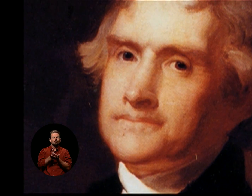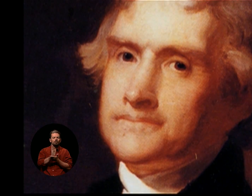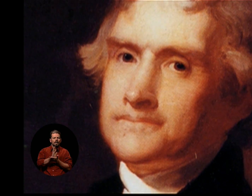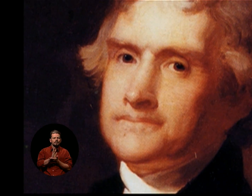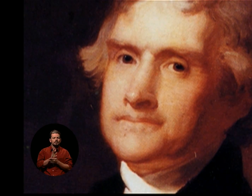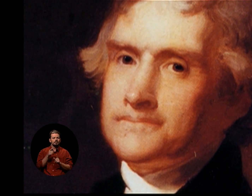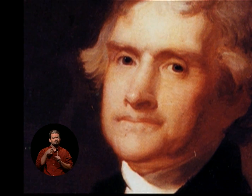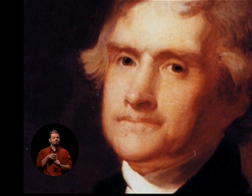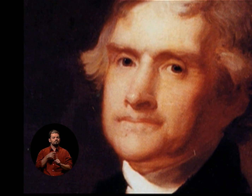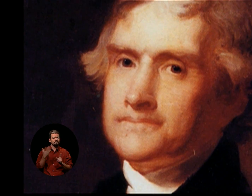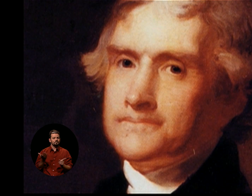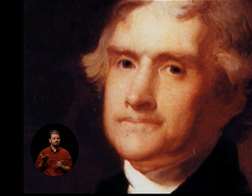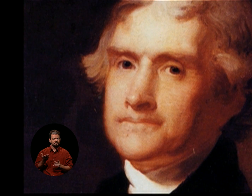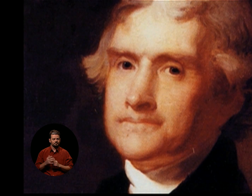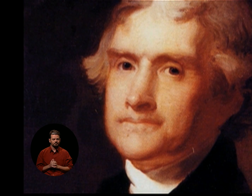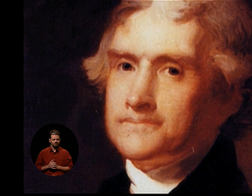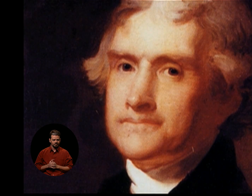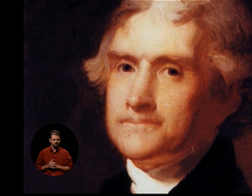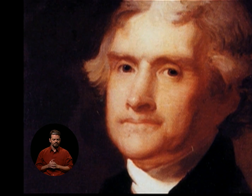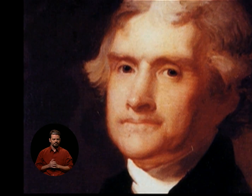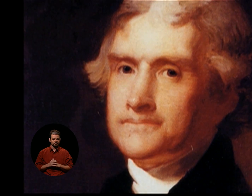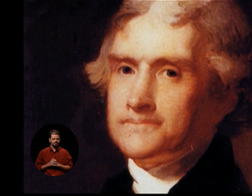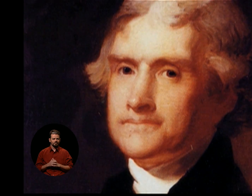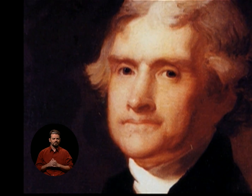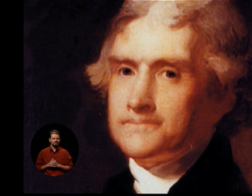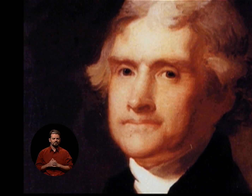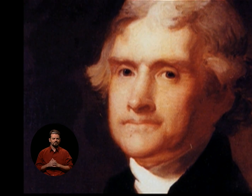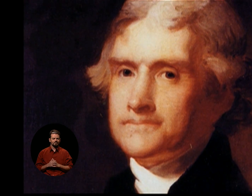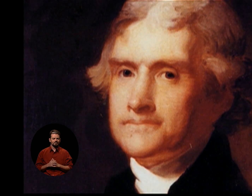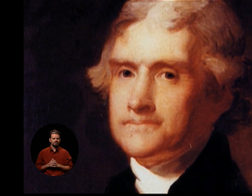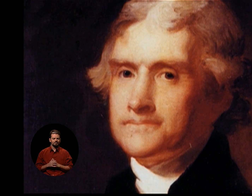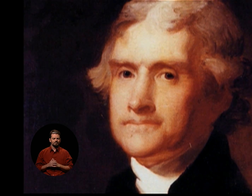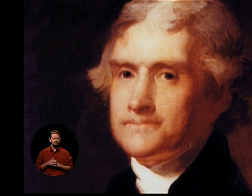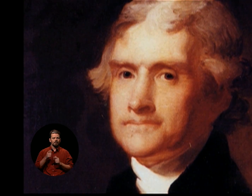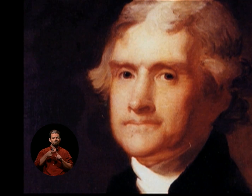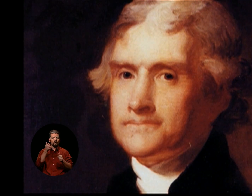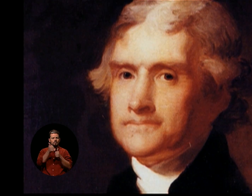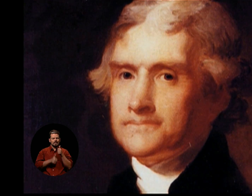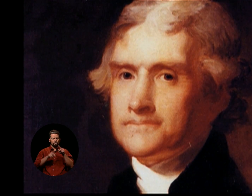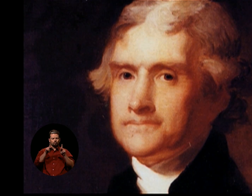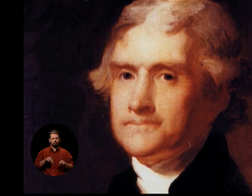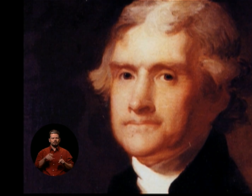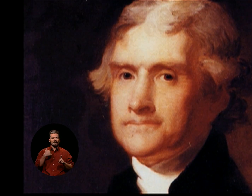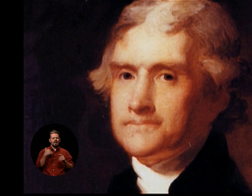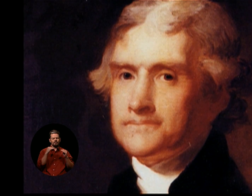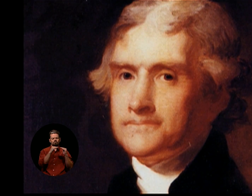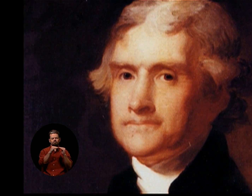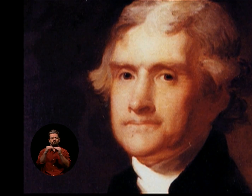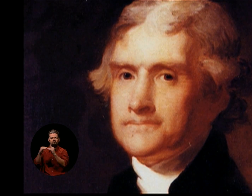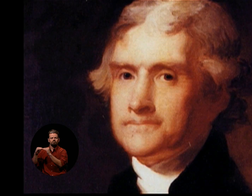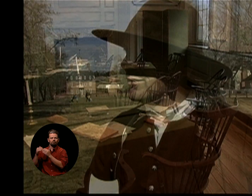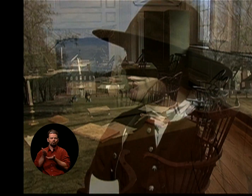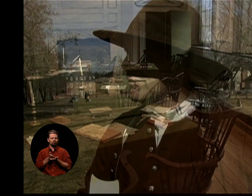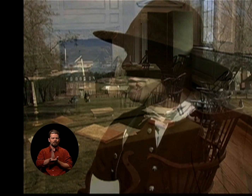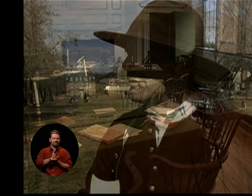DERIVED FROM THE FACT THAT EACH INDIVIDUAL HAS CERTAIN INALIENABLE RIGHTS.